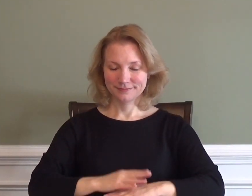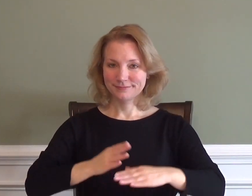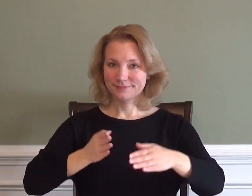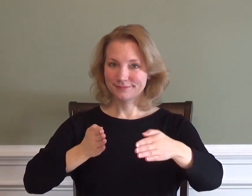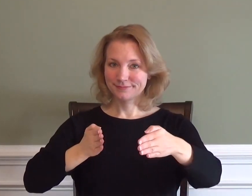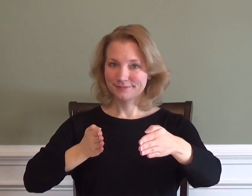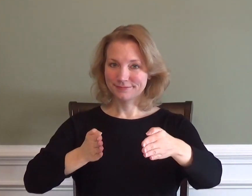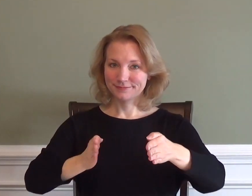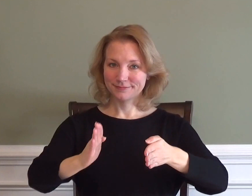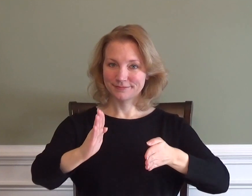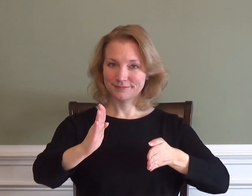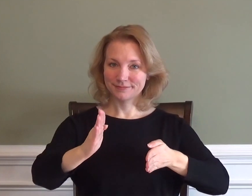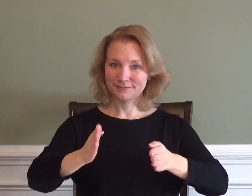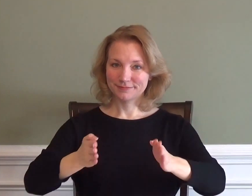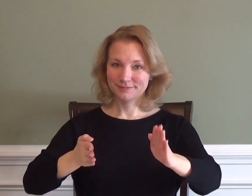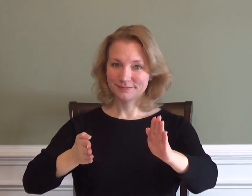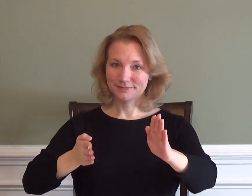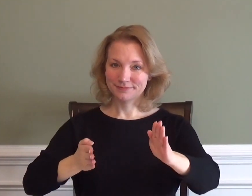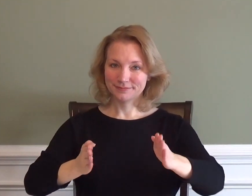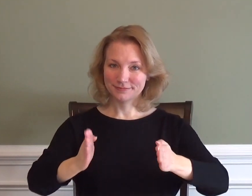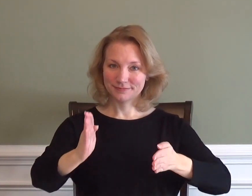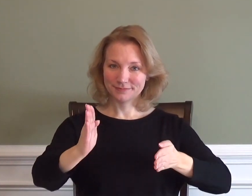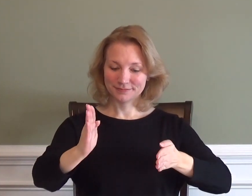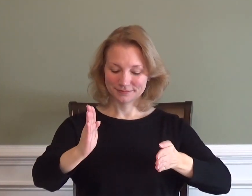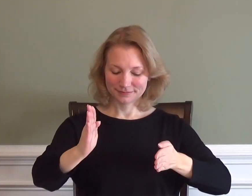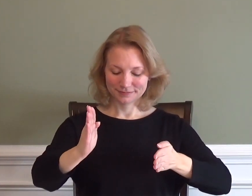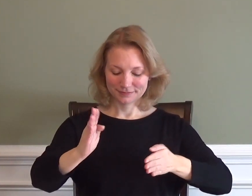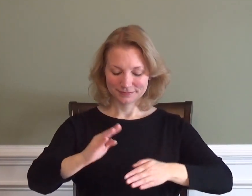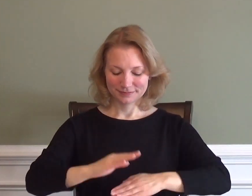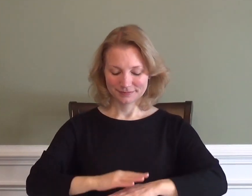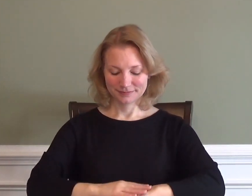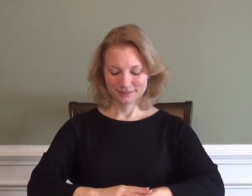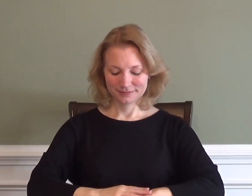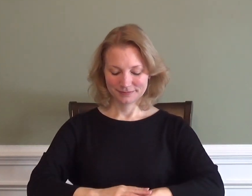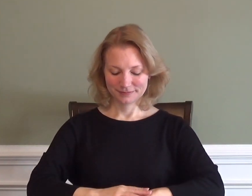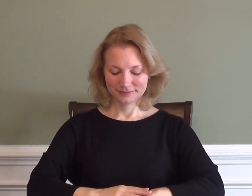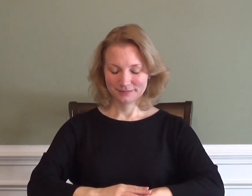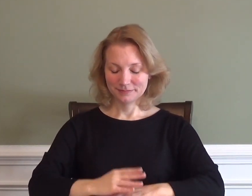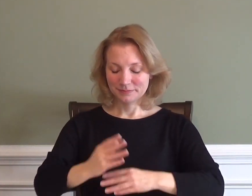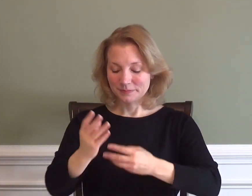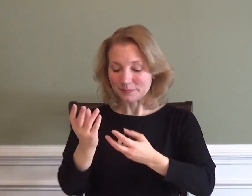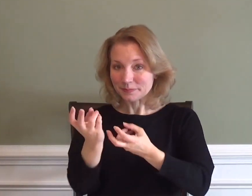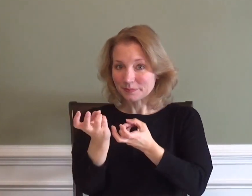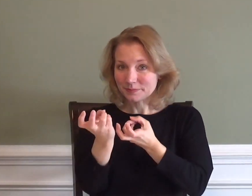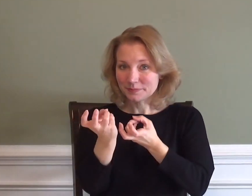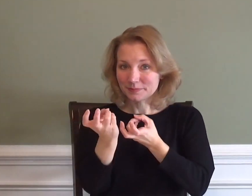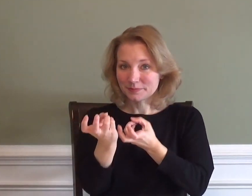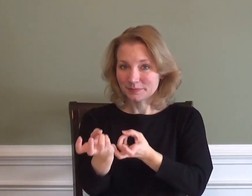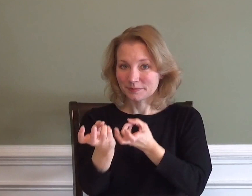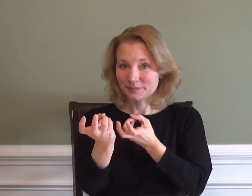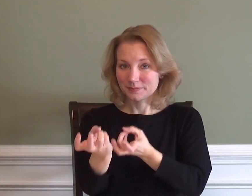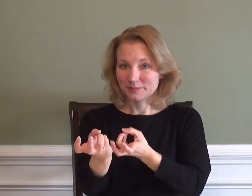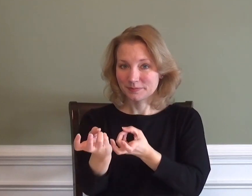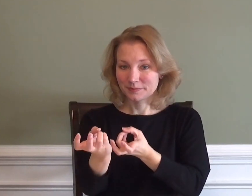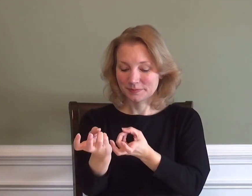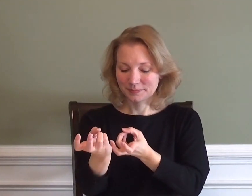ROLLERBLADE SKATEBOARD